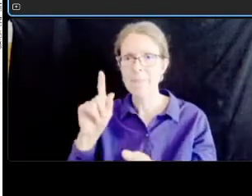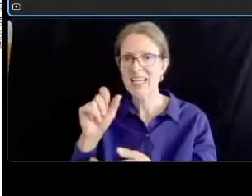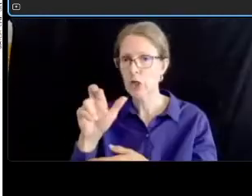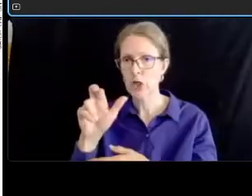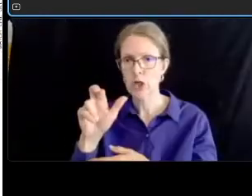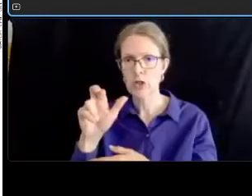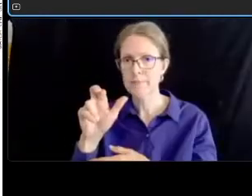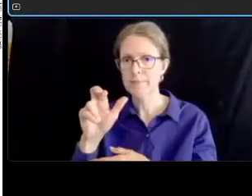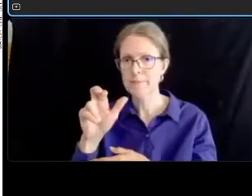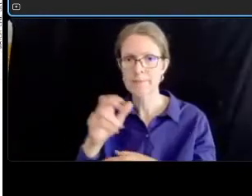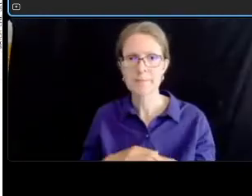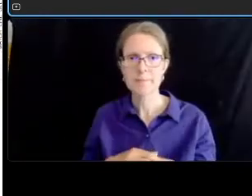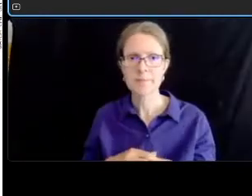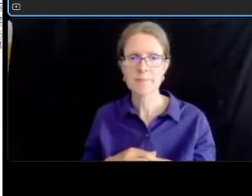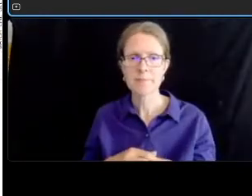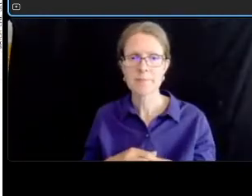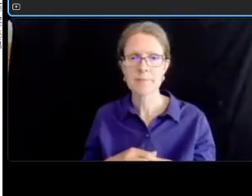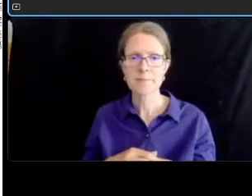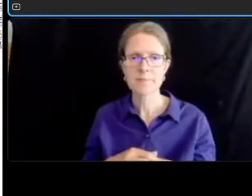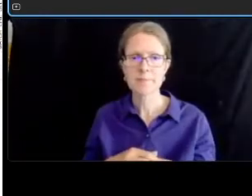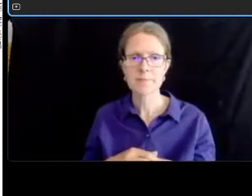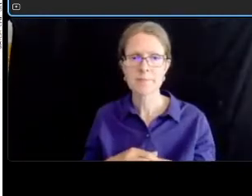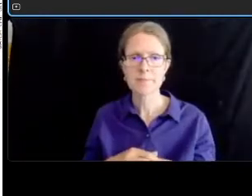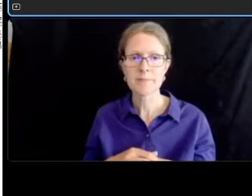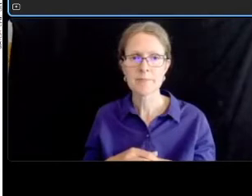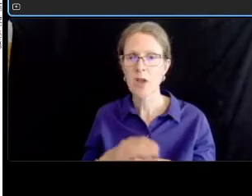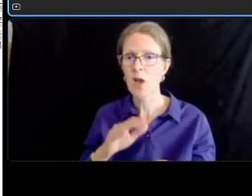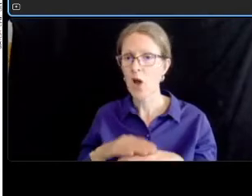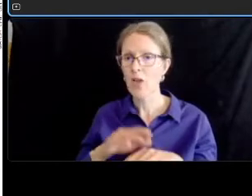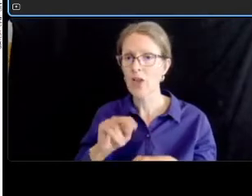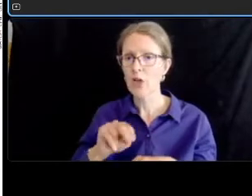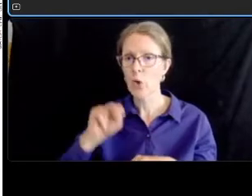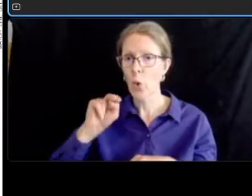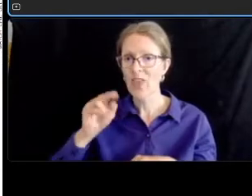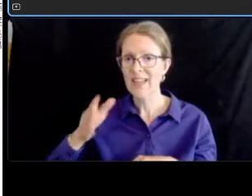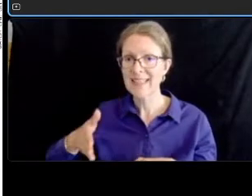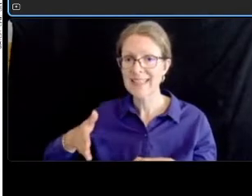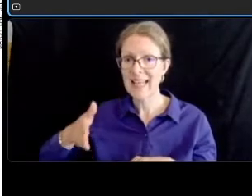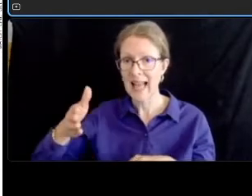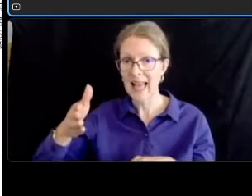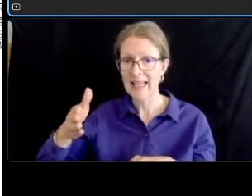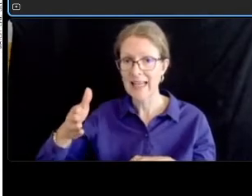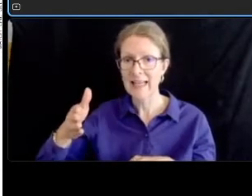metered on the south side and um i believe that mimics existing if i'm not mistaken but